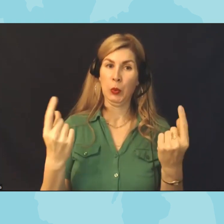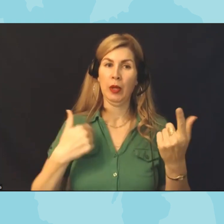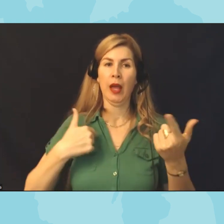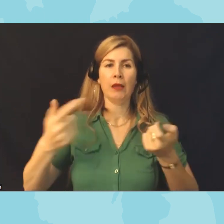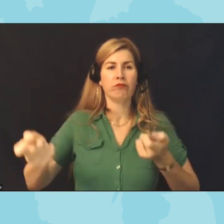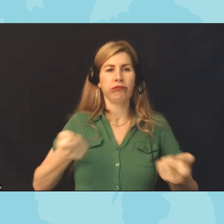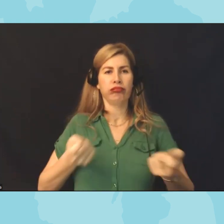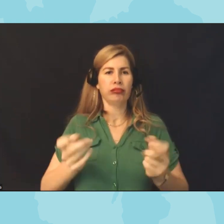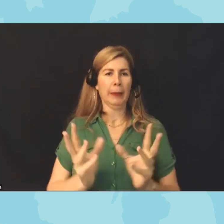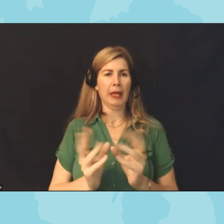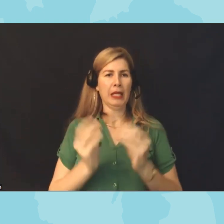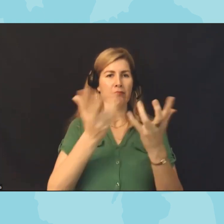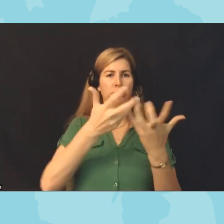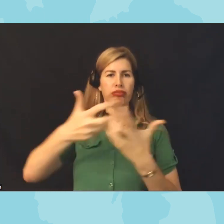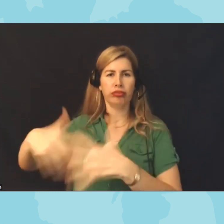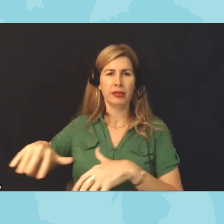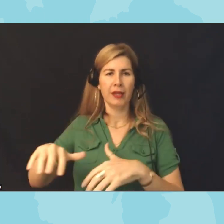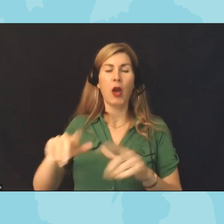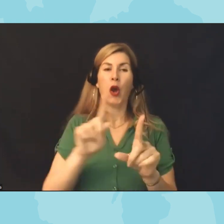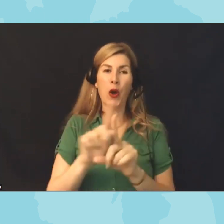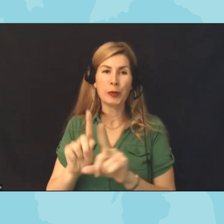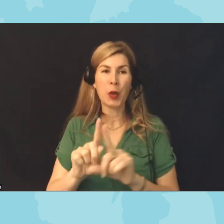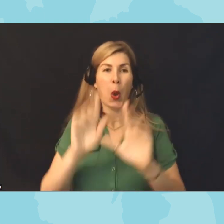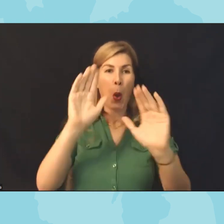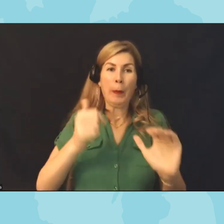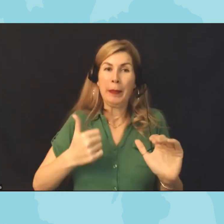I hope to speak as little as possible so that we can hear from all of our wonderful panelists um